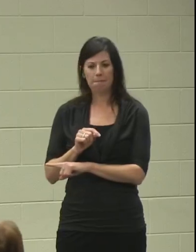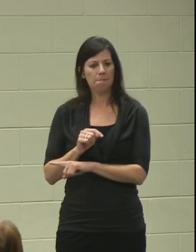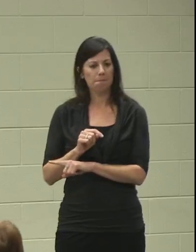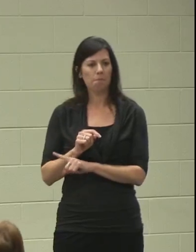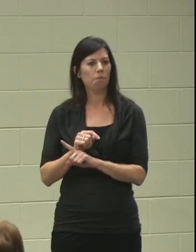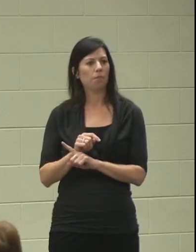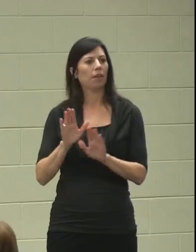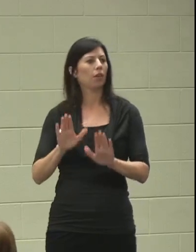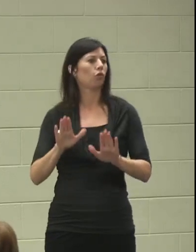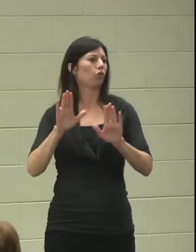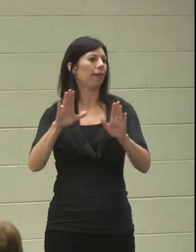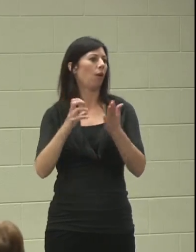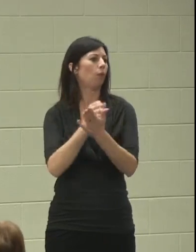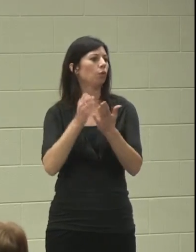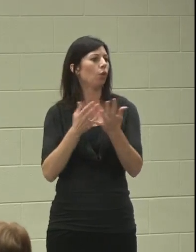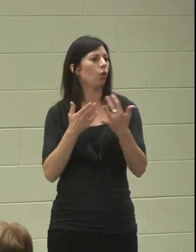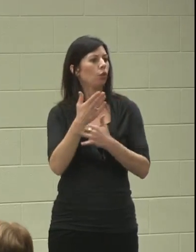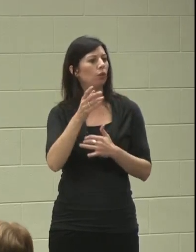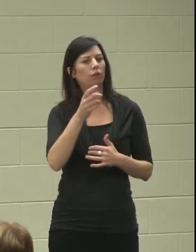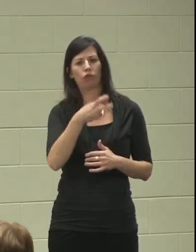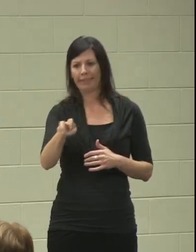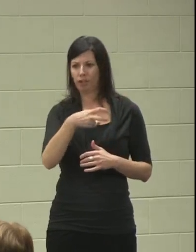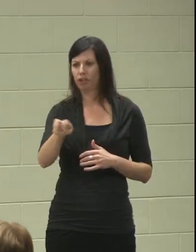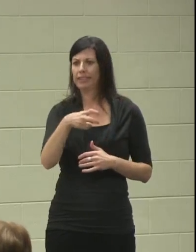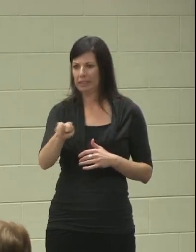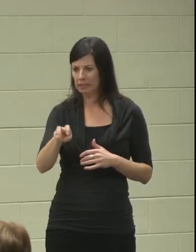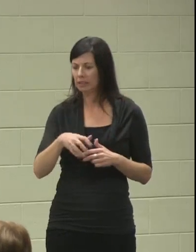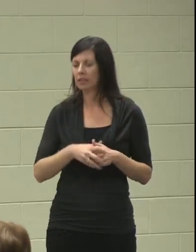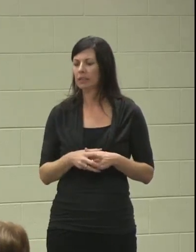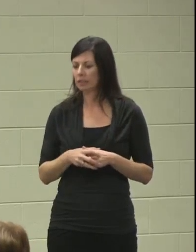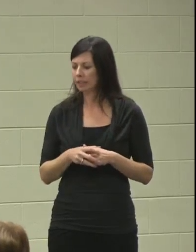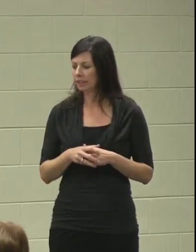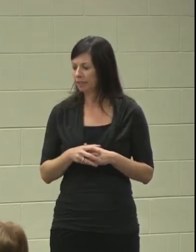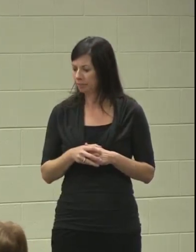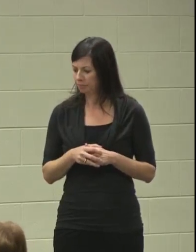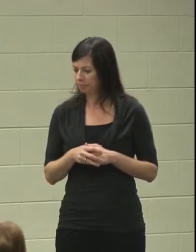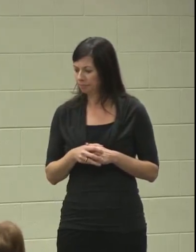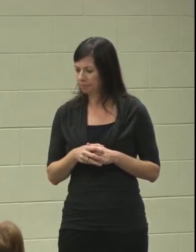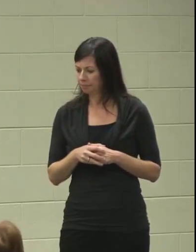through transitions, but they gave him some services